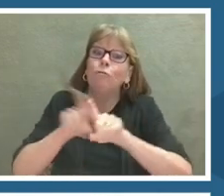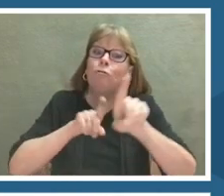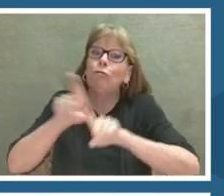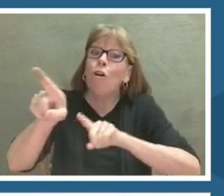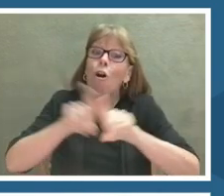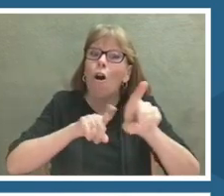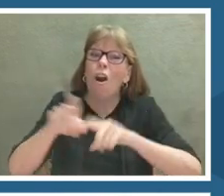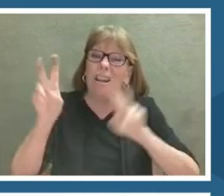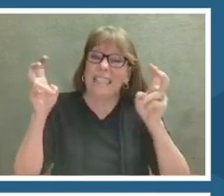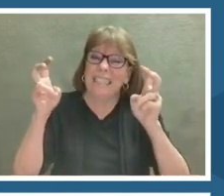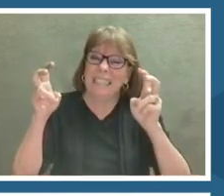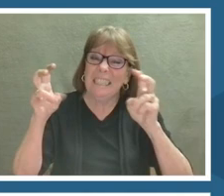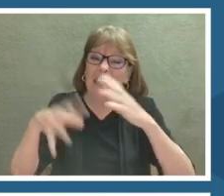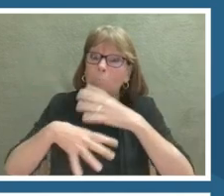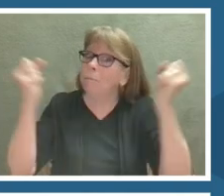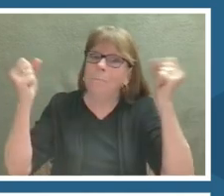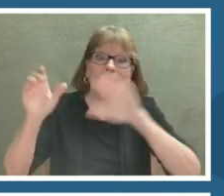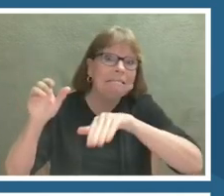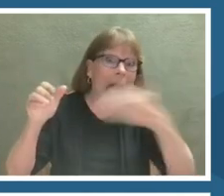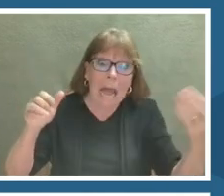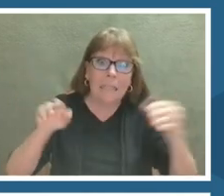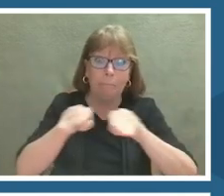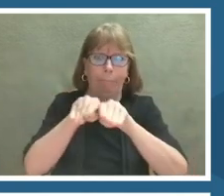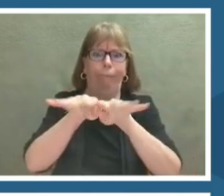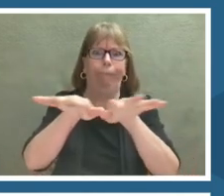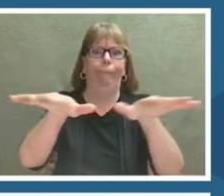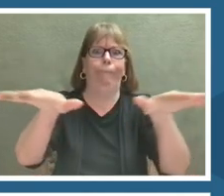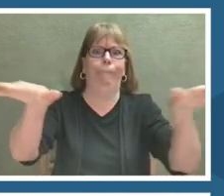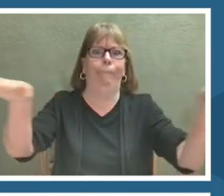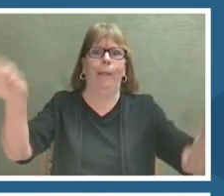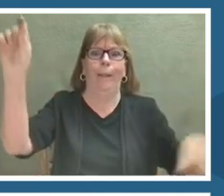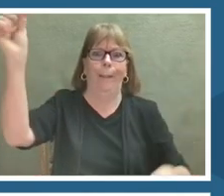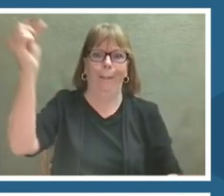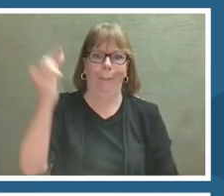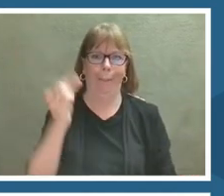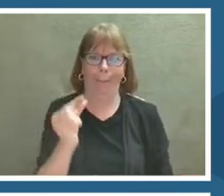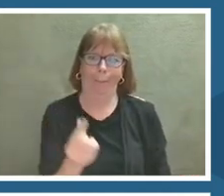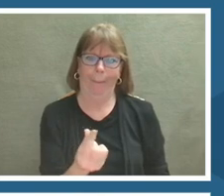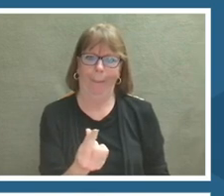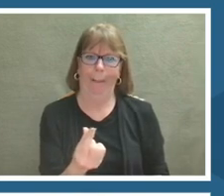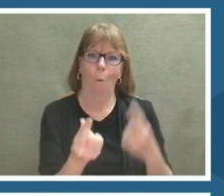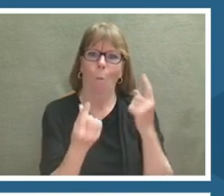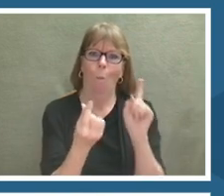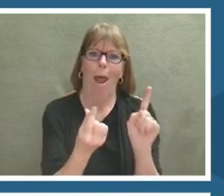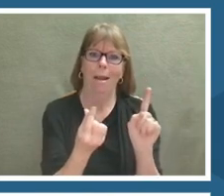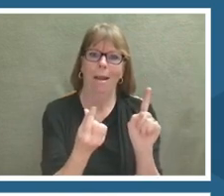It spread across the universe and eventually becomes everything that we can see and are.